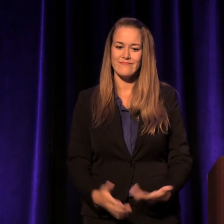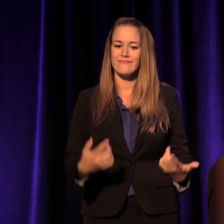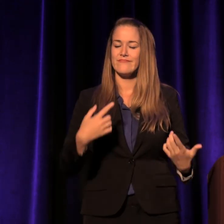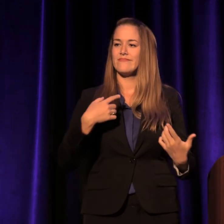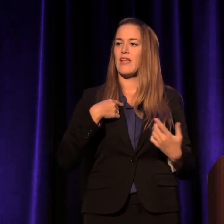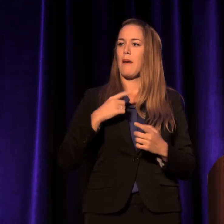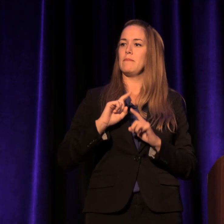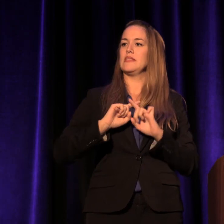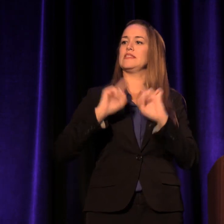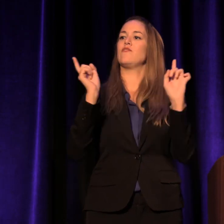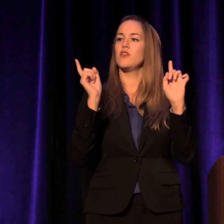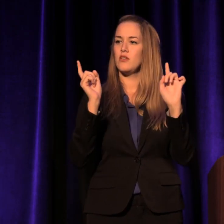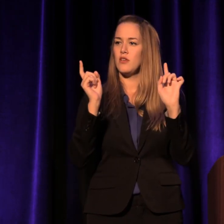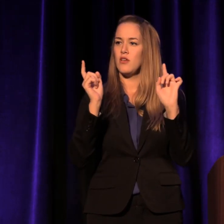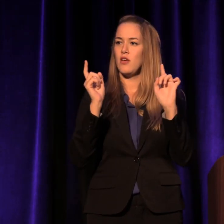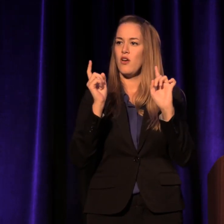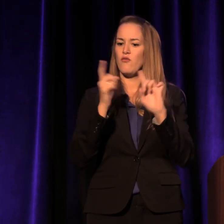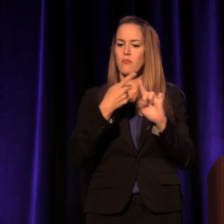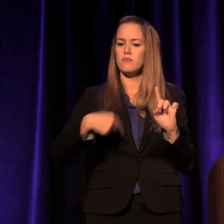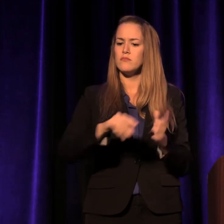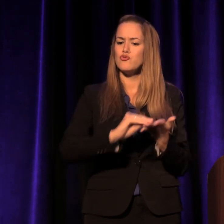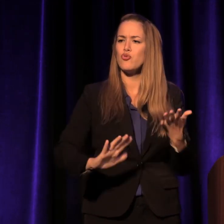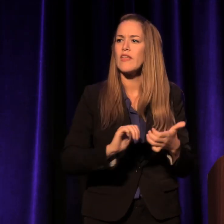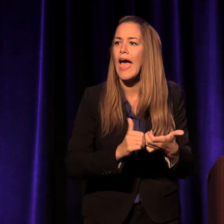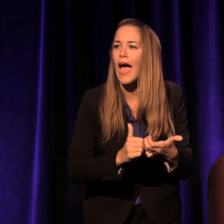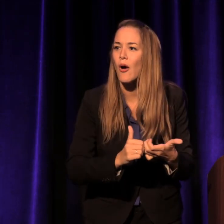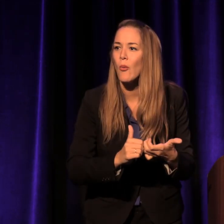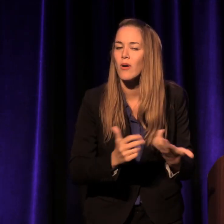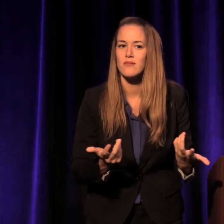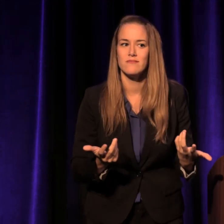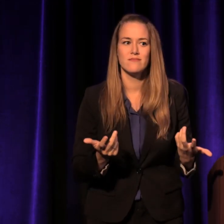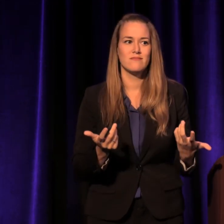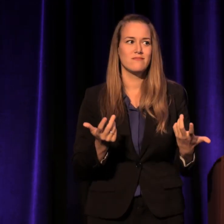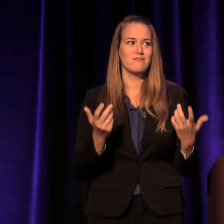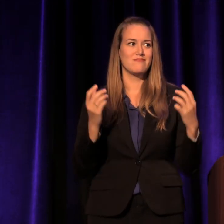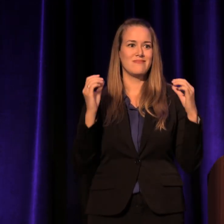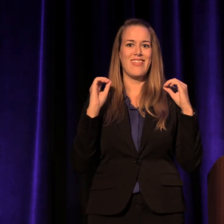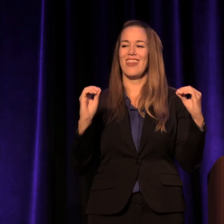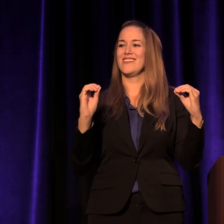from the people I'm telling you about? Exactly nothing.